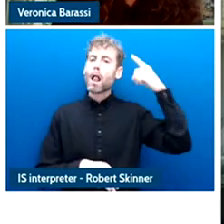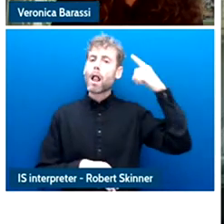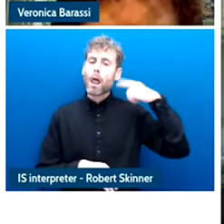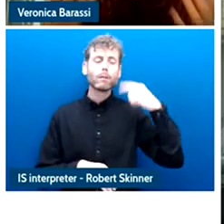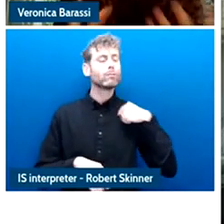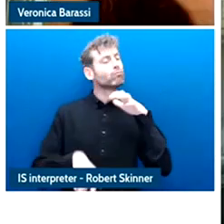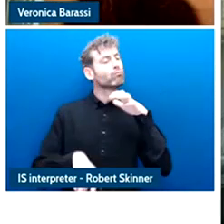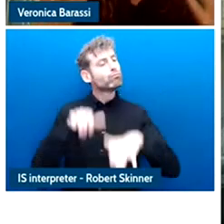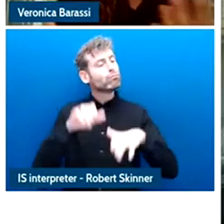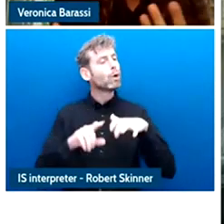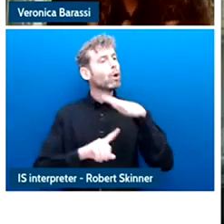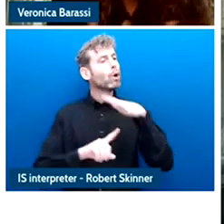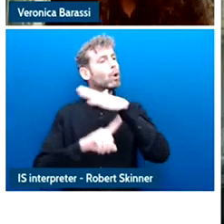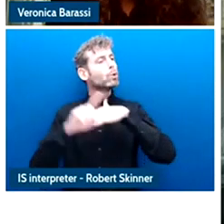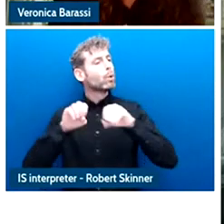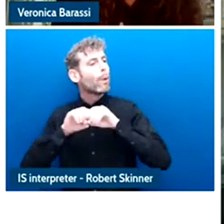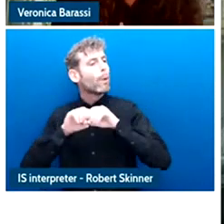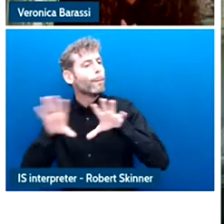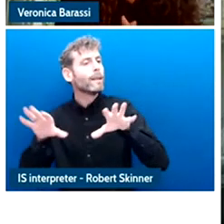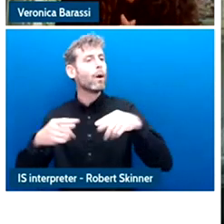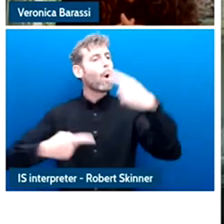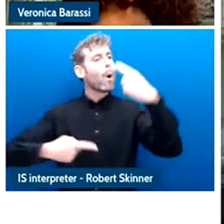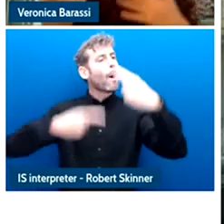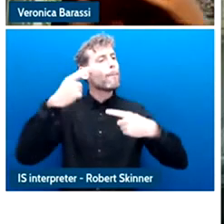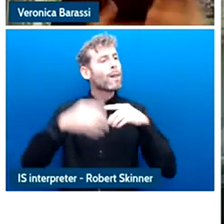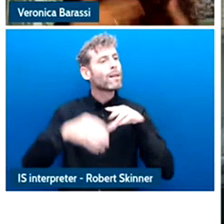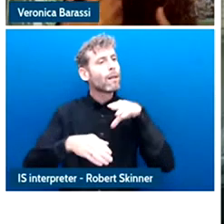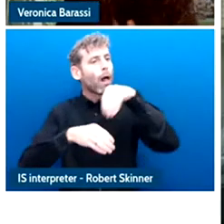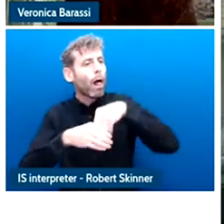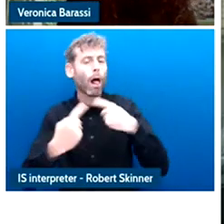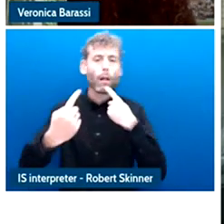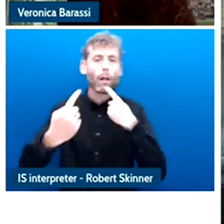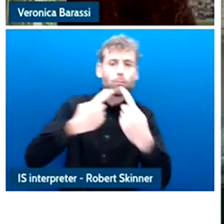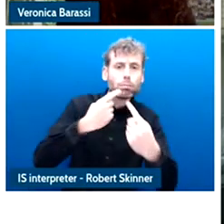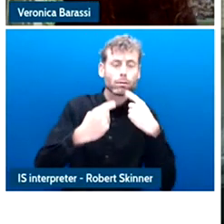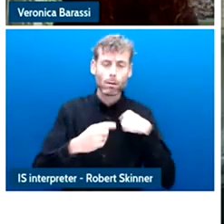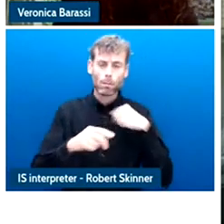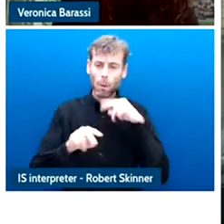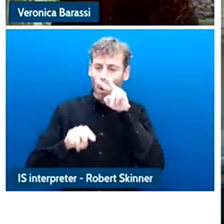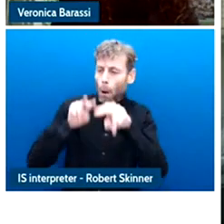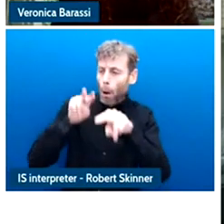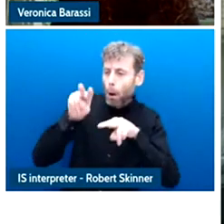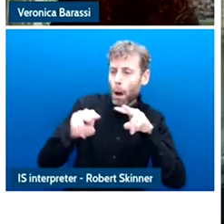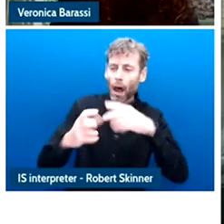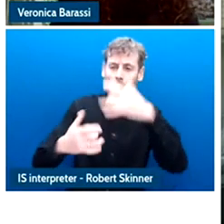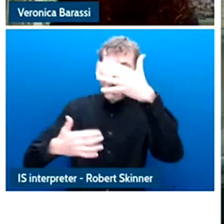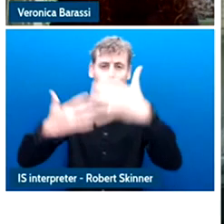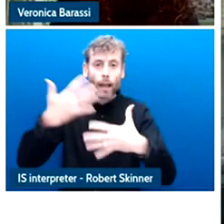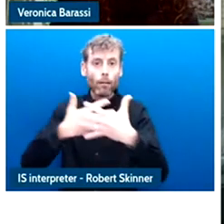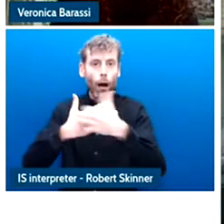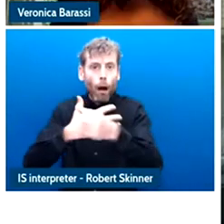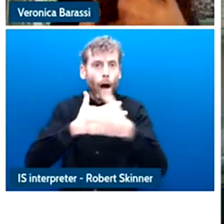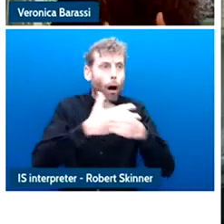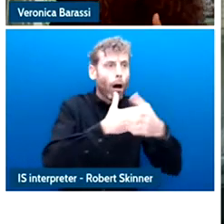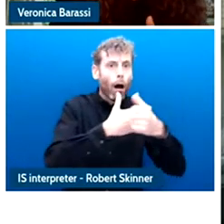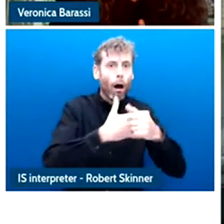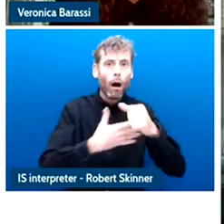question about data and as I was writing about that, I got pregnant and I was and